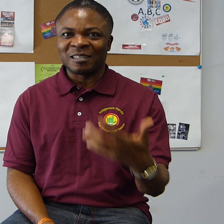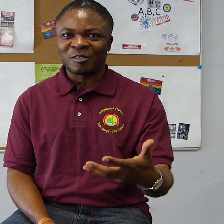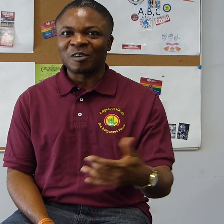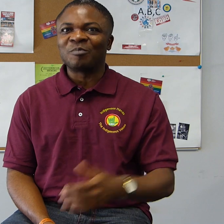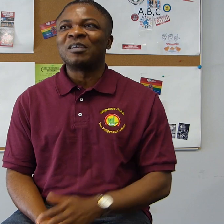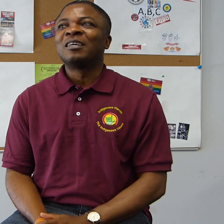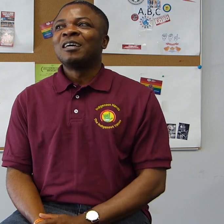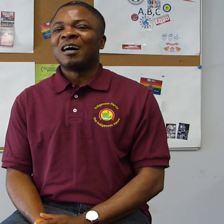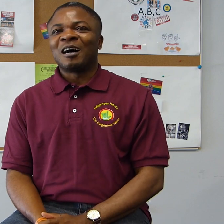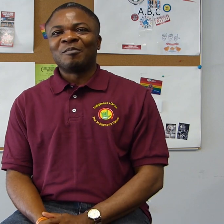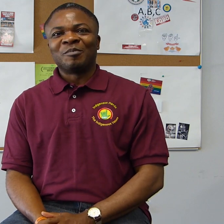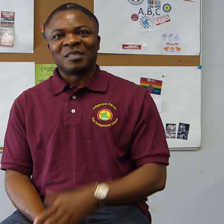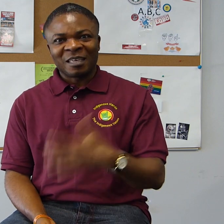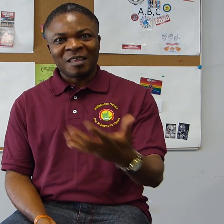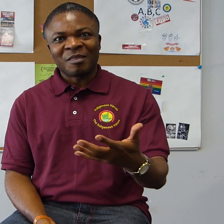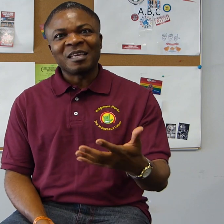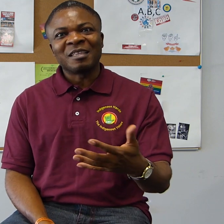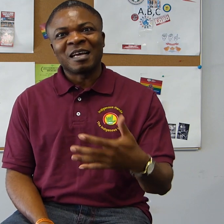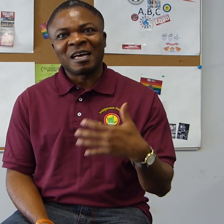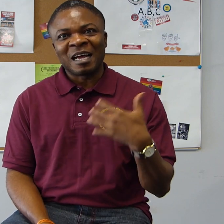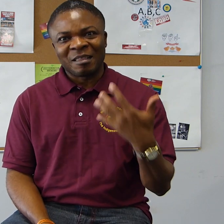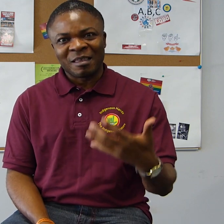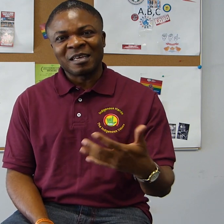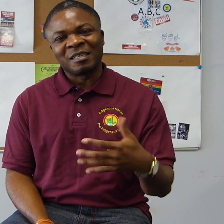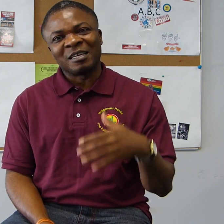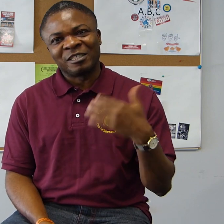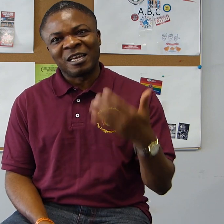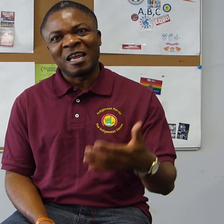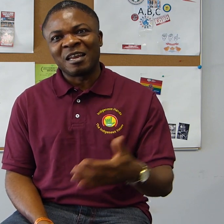that struck me. The second thing I think she laid